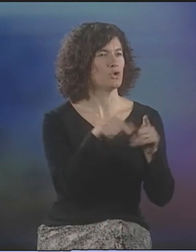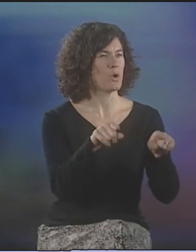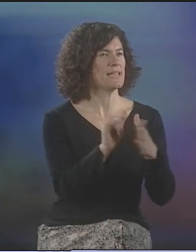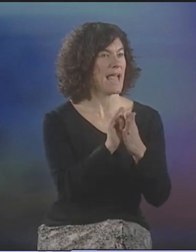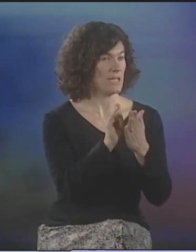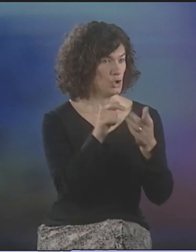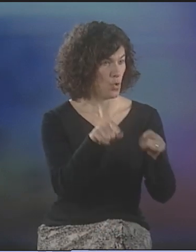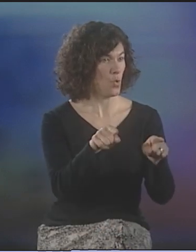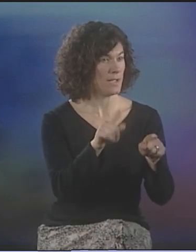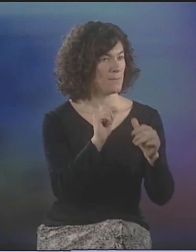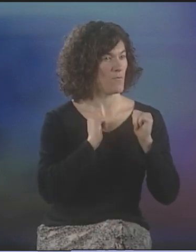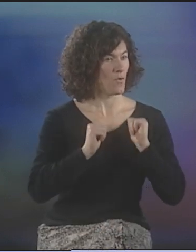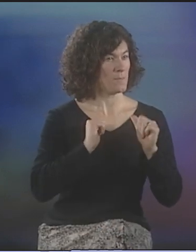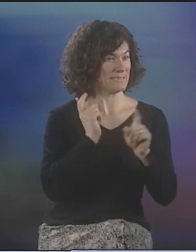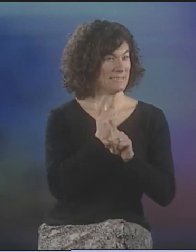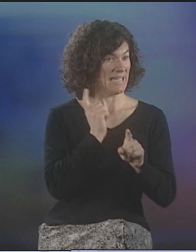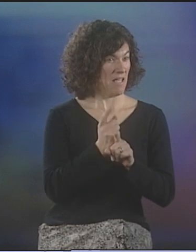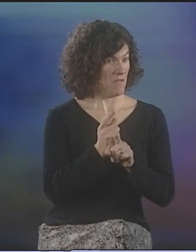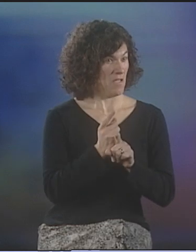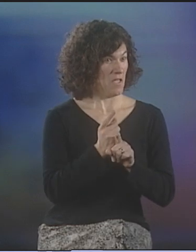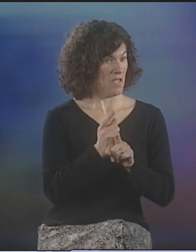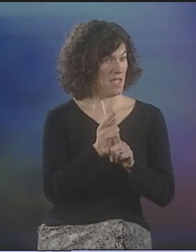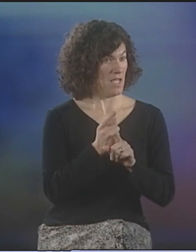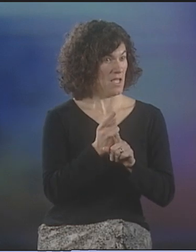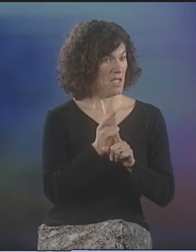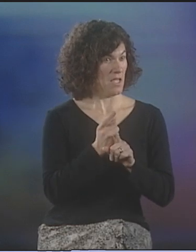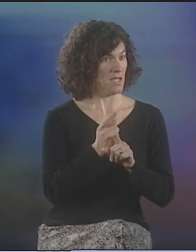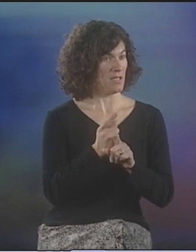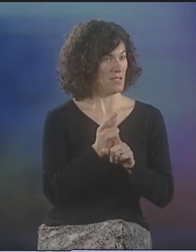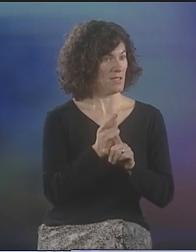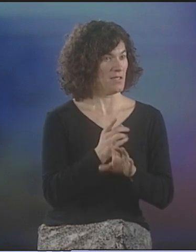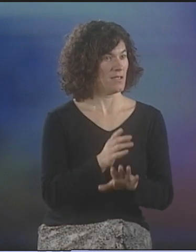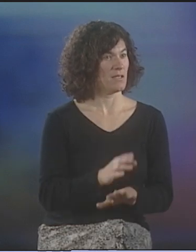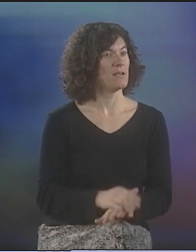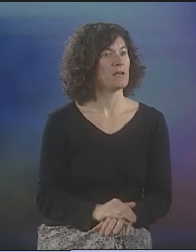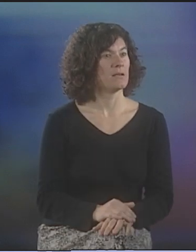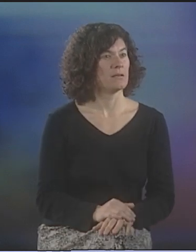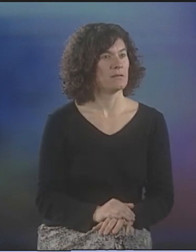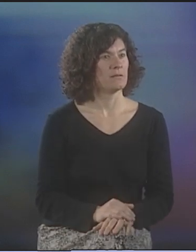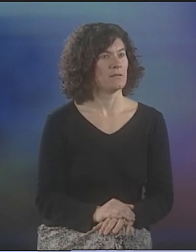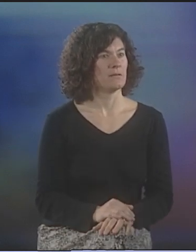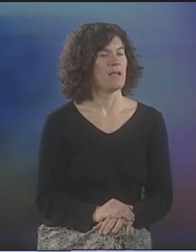OH, YOU MEAN DURING THE PERFORMANCES DURING THAT--JUST LAST MINUTE, SOMEBODY WOULD VOICE SOMETHING?